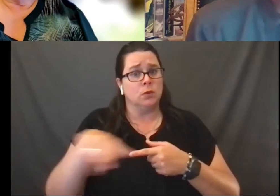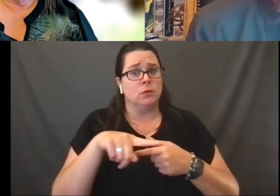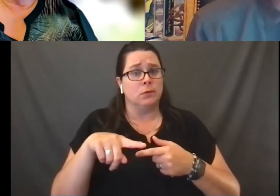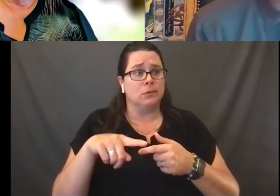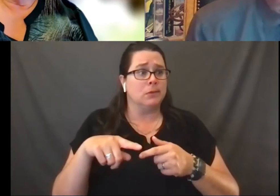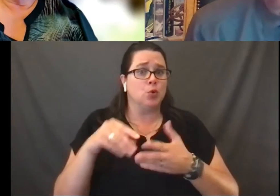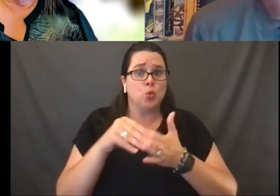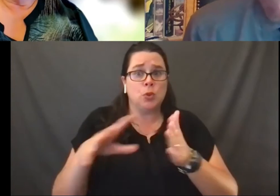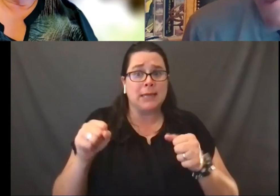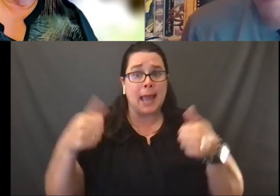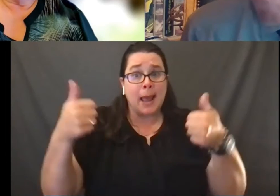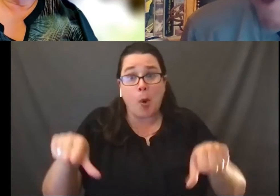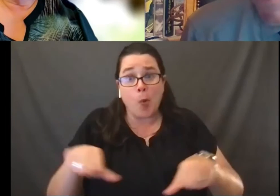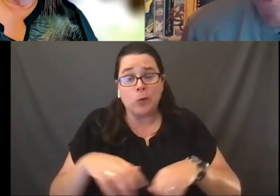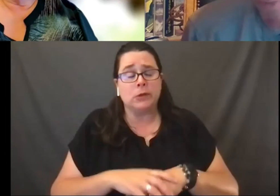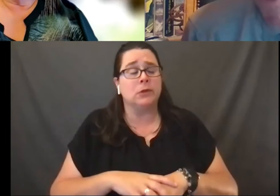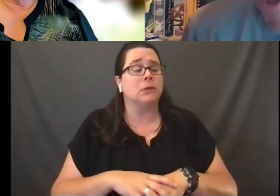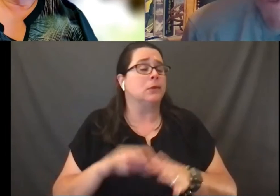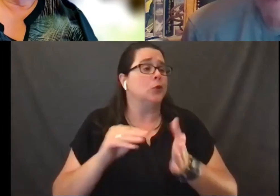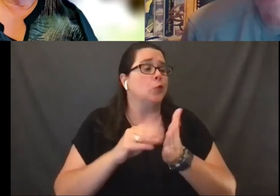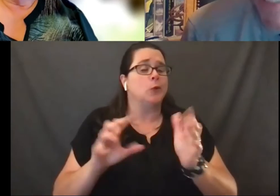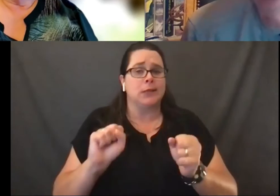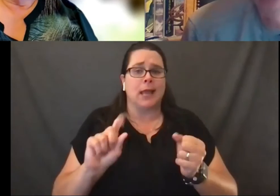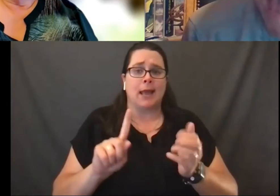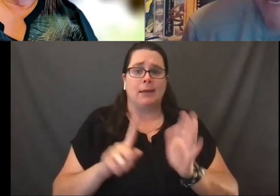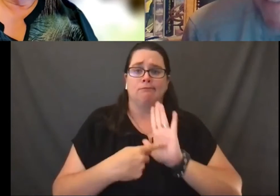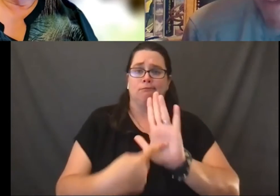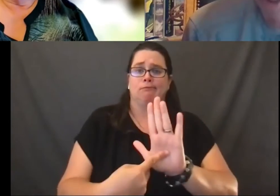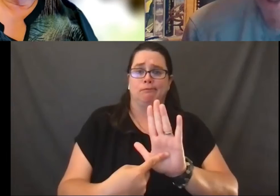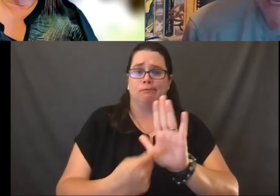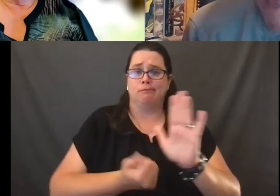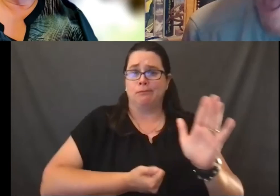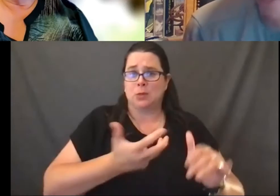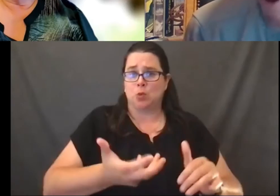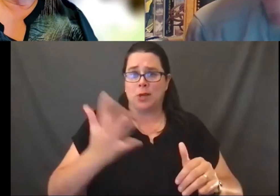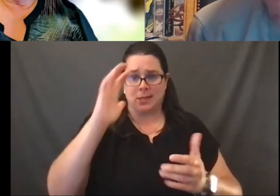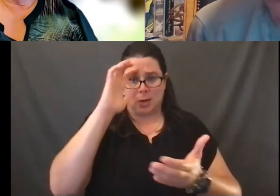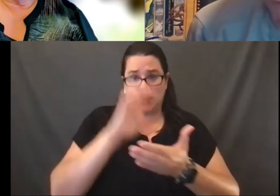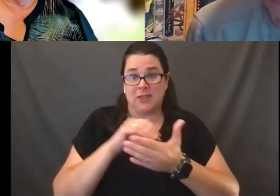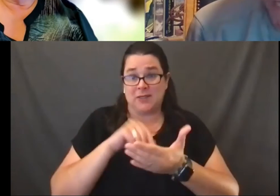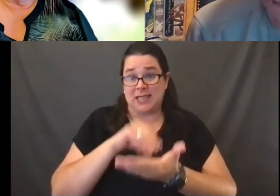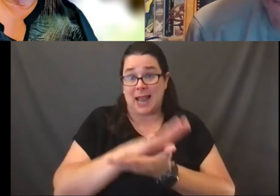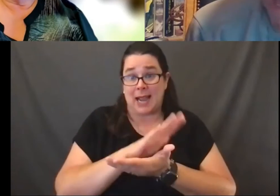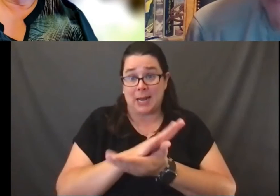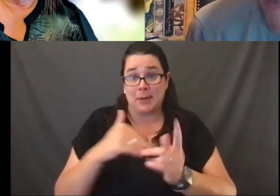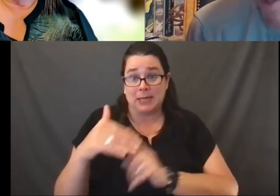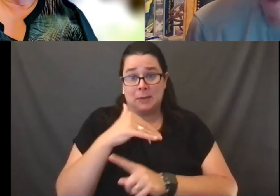and to otherwise express their beliefs in the academic setting. There have been some limitations on that,